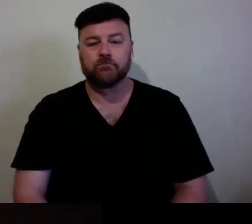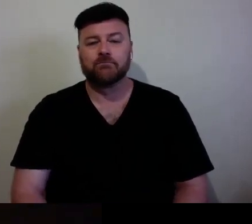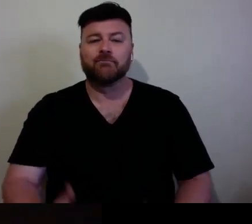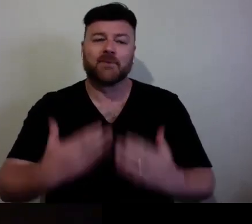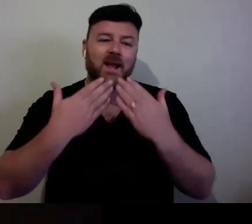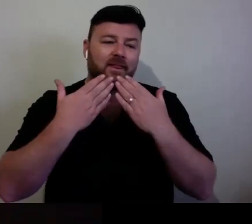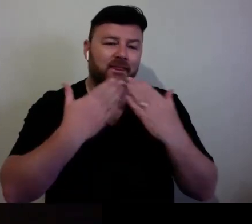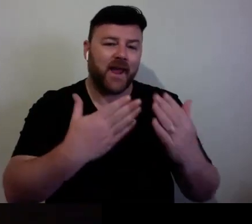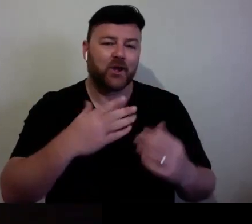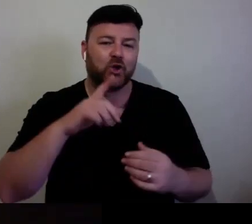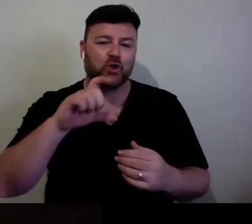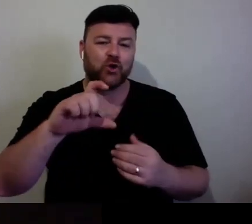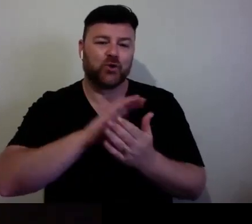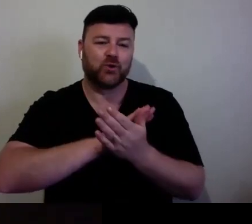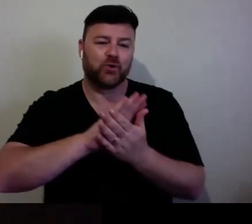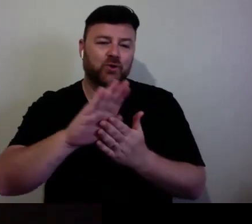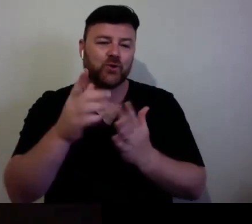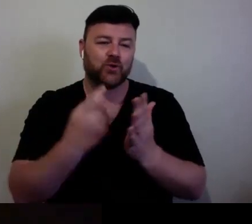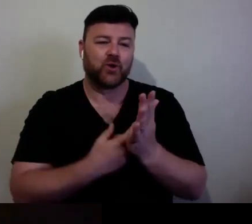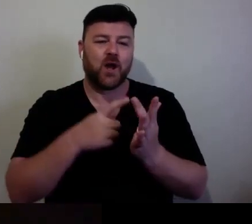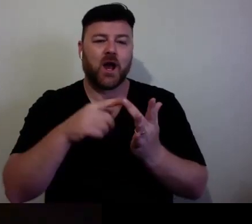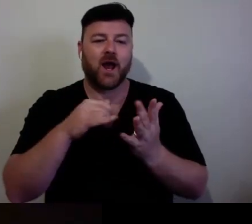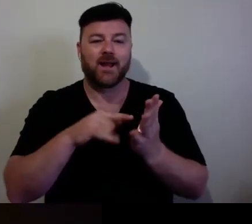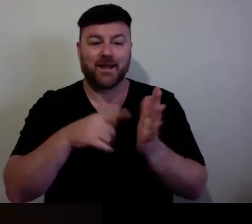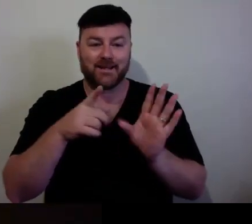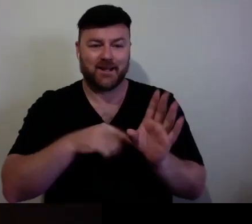That was - thank you very much for the effort that you have